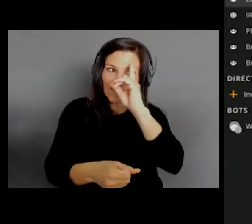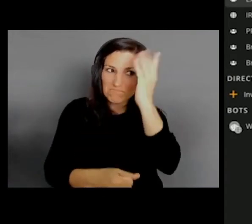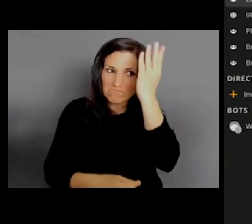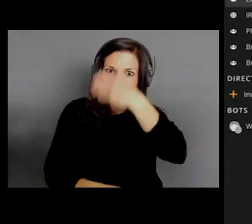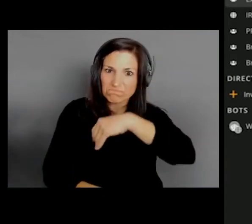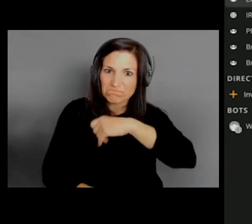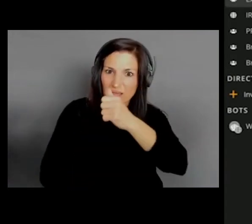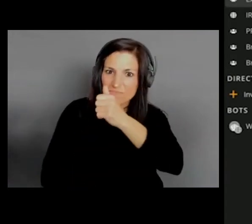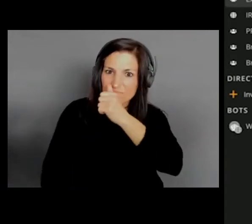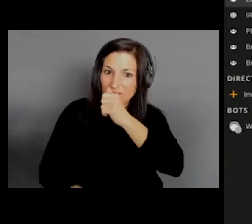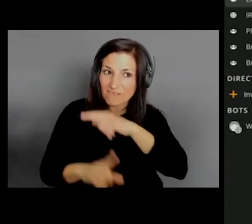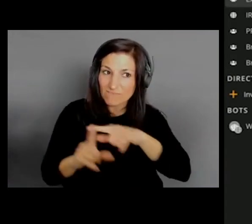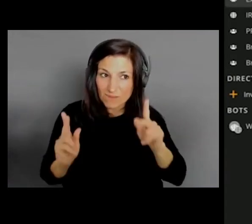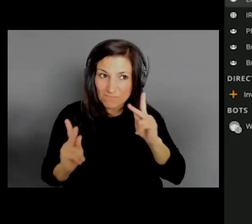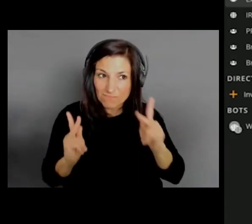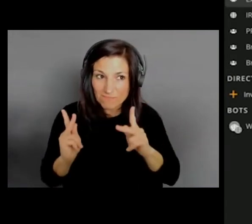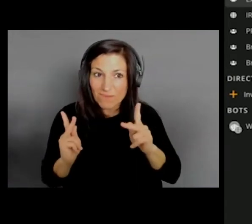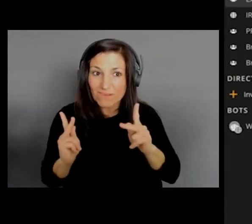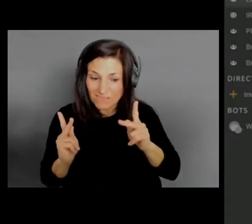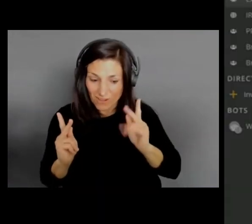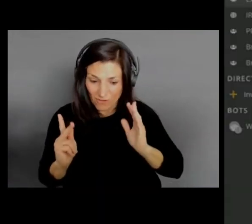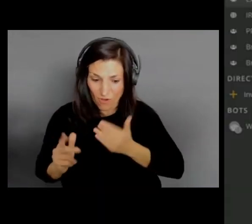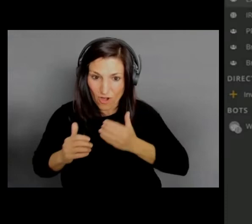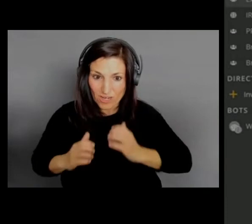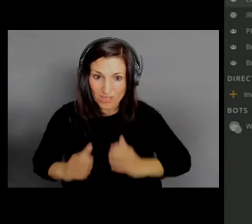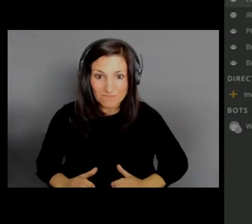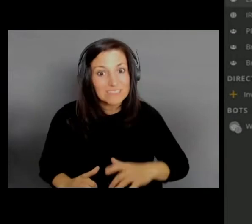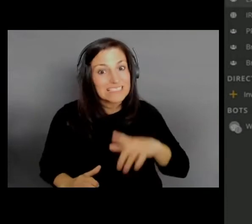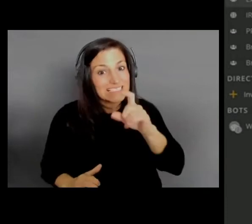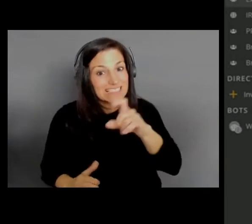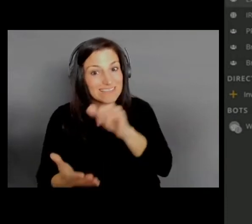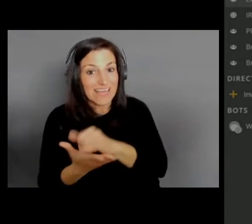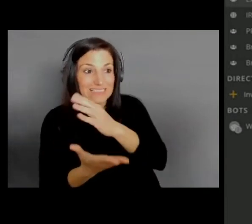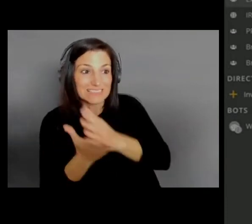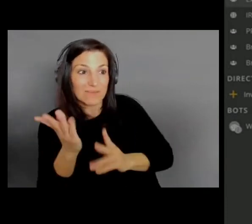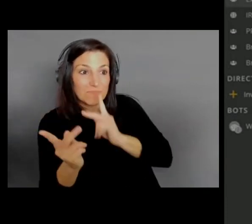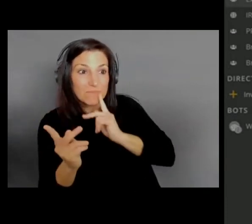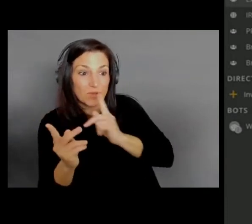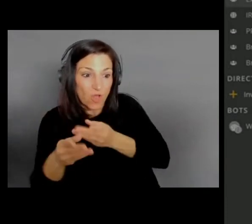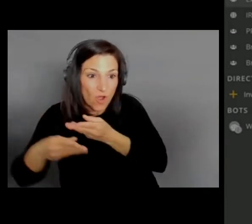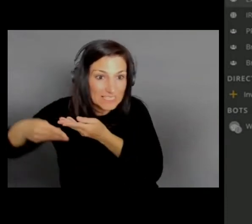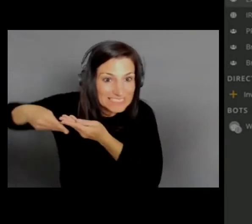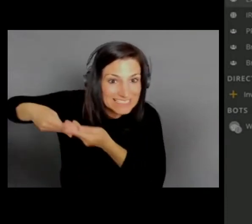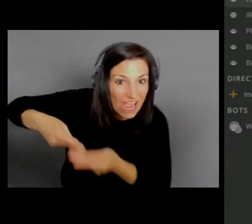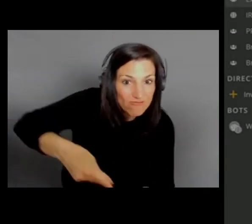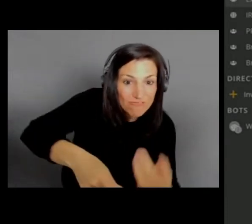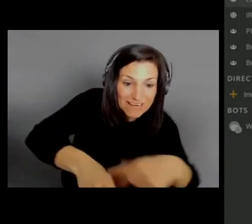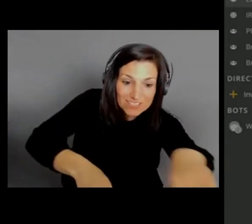and they have people out in hostile environments. And so as an administrator, you can either turn this on or turn it off.